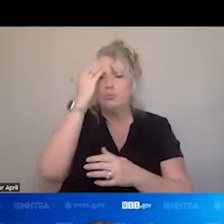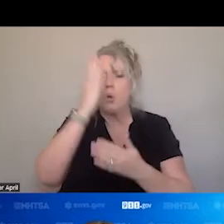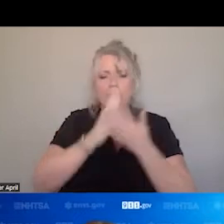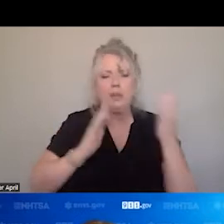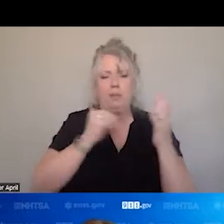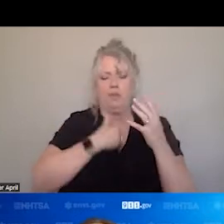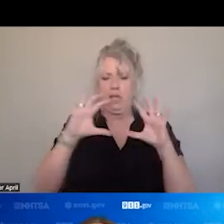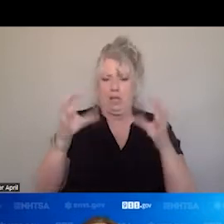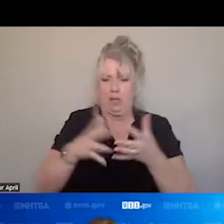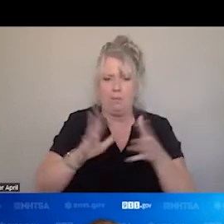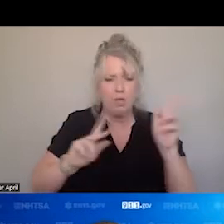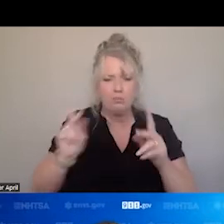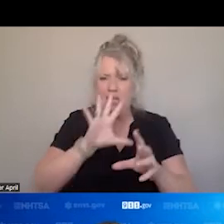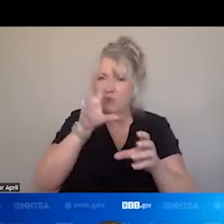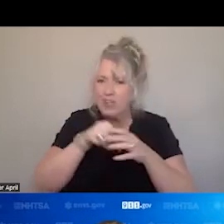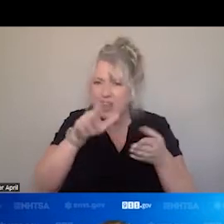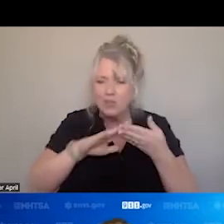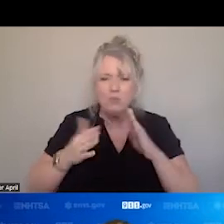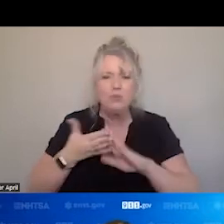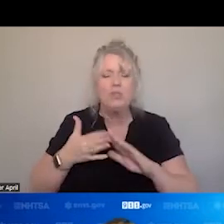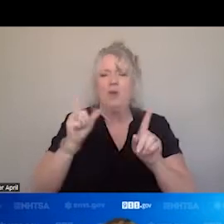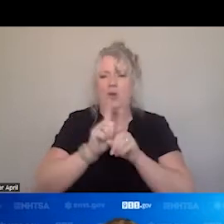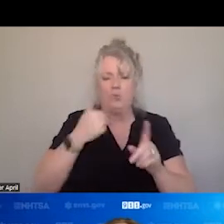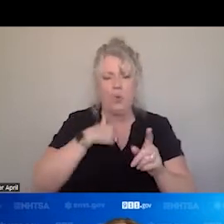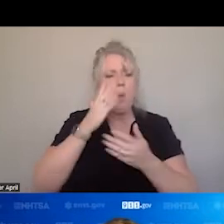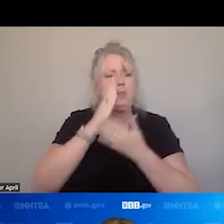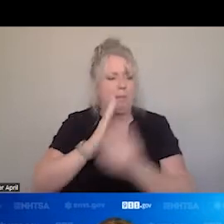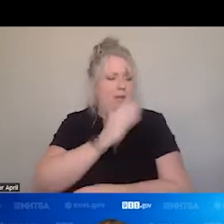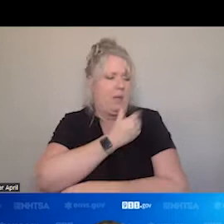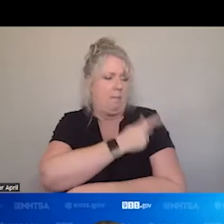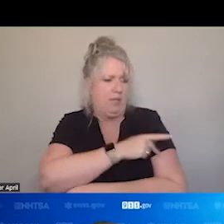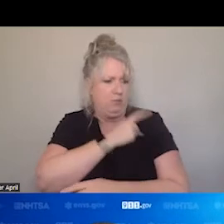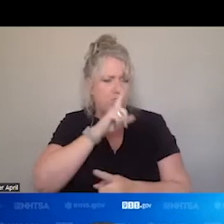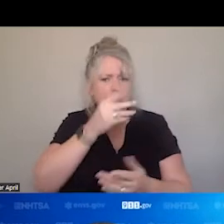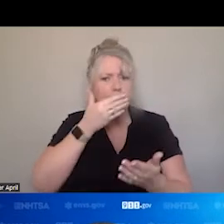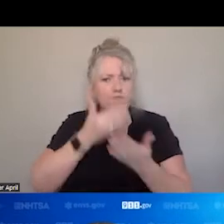OF THE COMMUNITY. WE ALSO GET TO KNOW PATIENTS REALLY WELL. SO, BUT INTEGRATING WITH THE OTHER